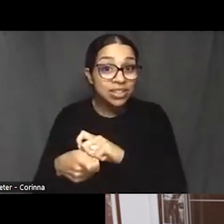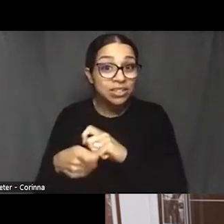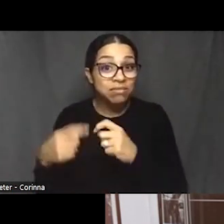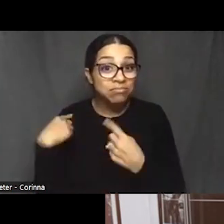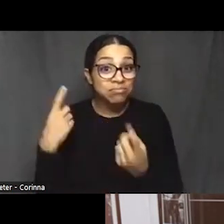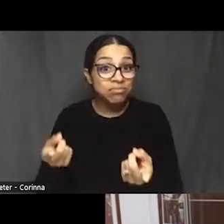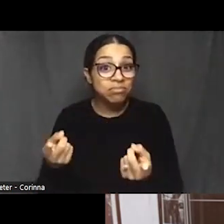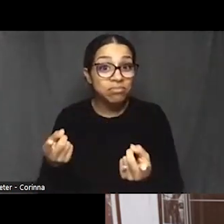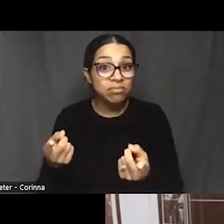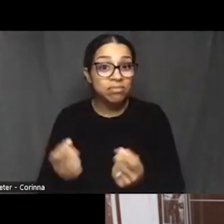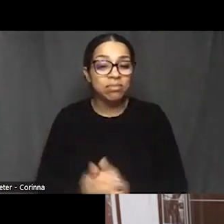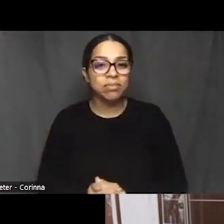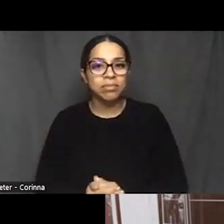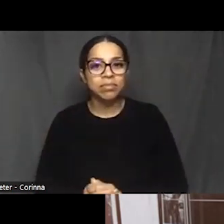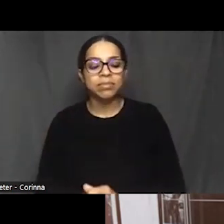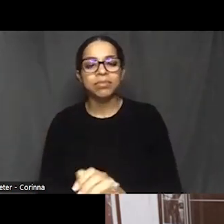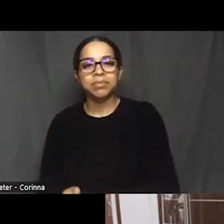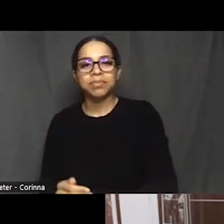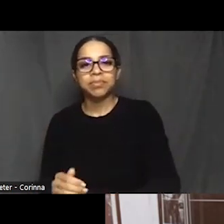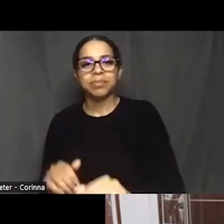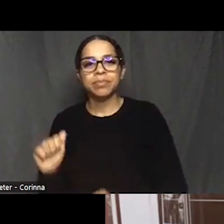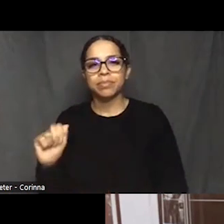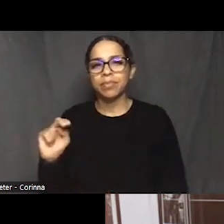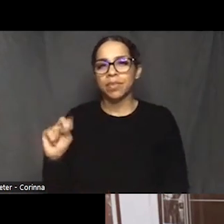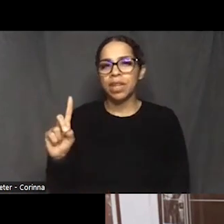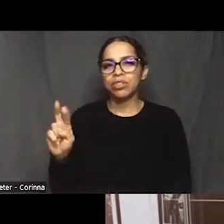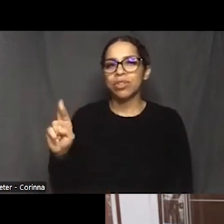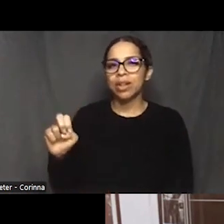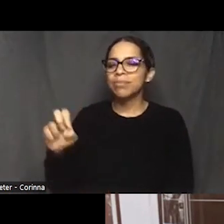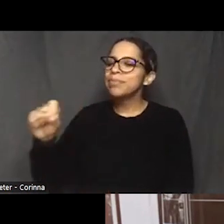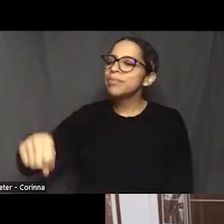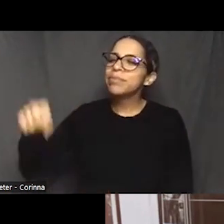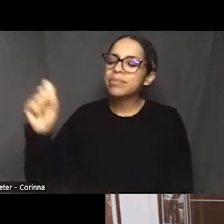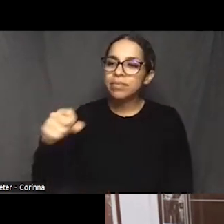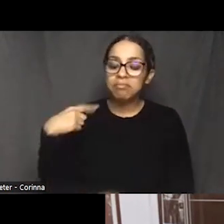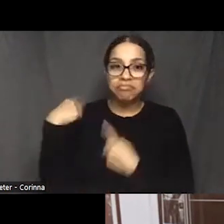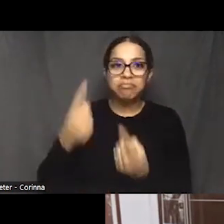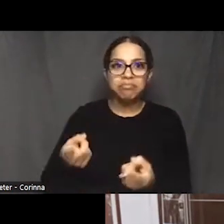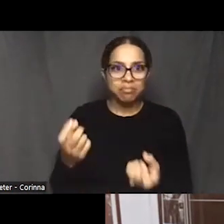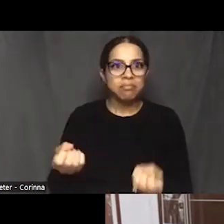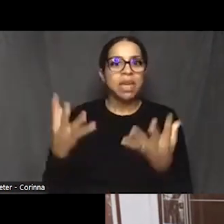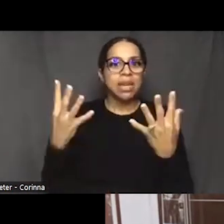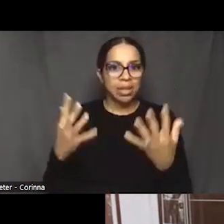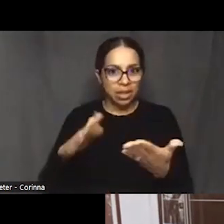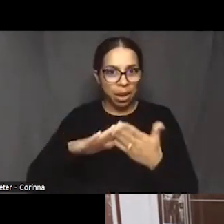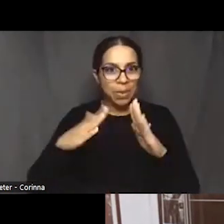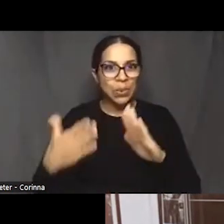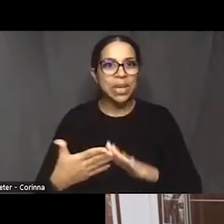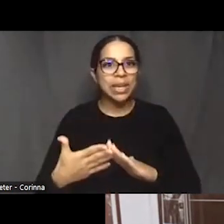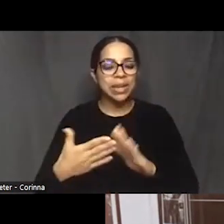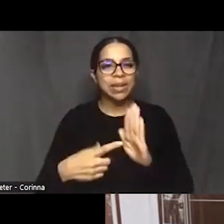I think what we've been doing and we've been doing a lot of community screenings, we've been doing quite a few university screenings,